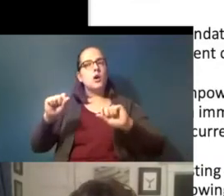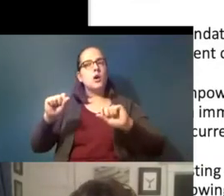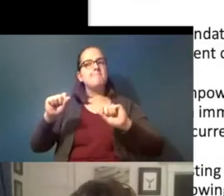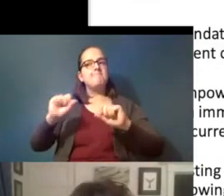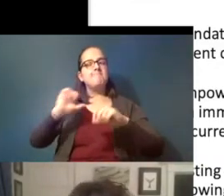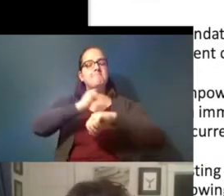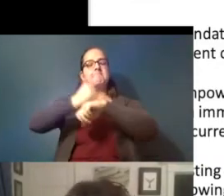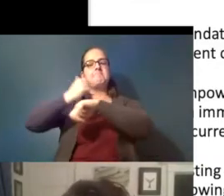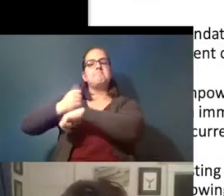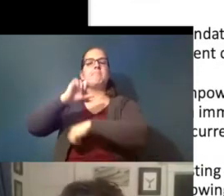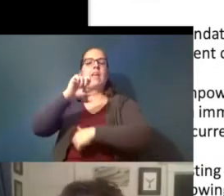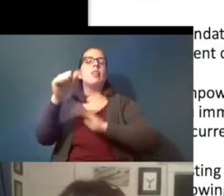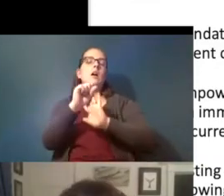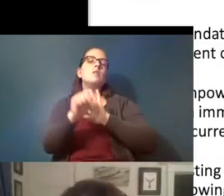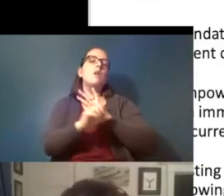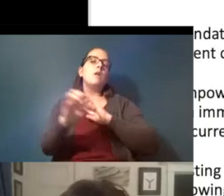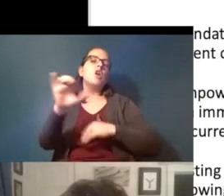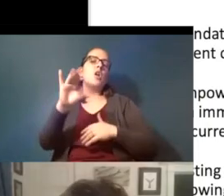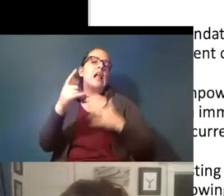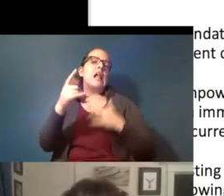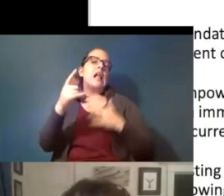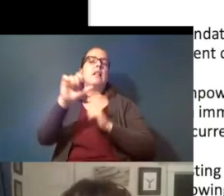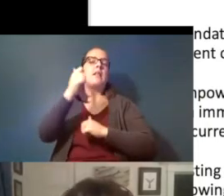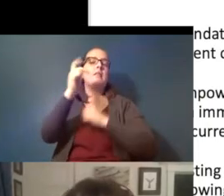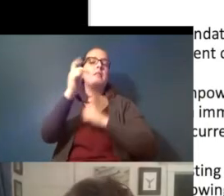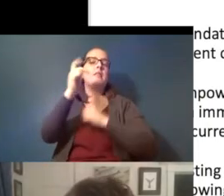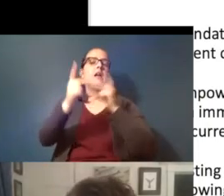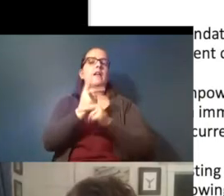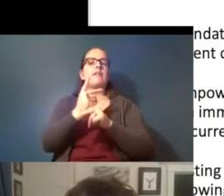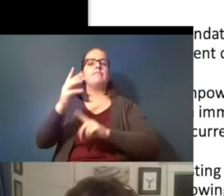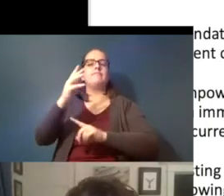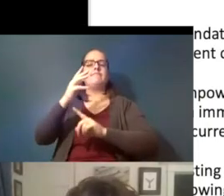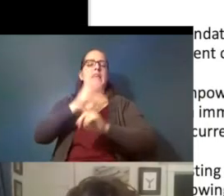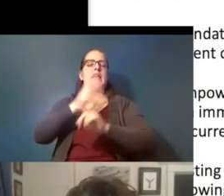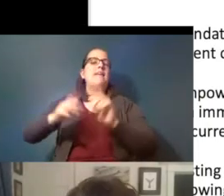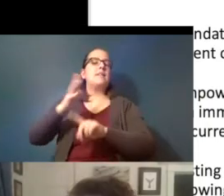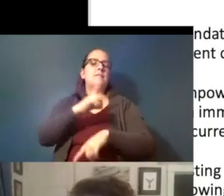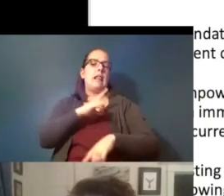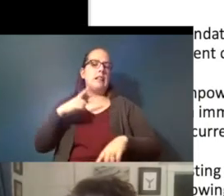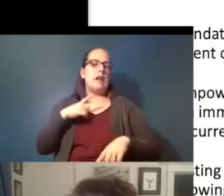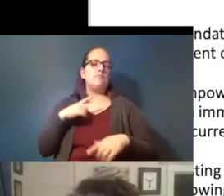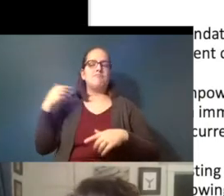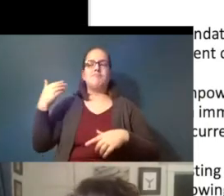states too and that's happened with other types of environmental legislation over the years as well